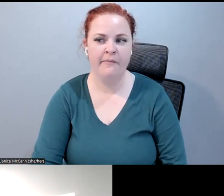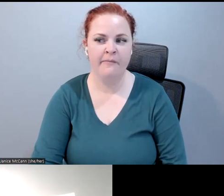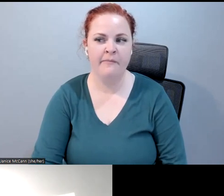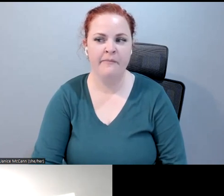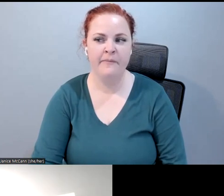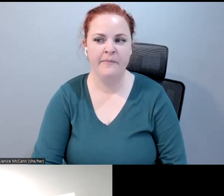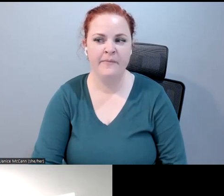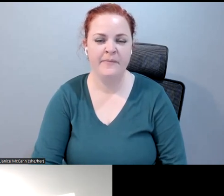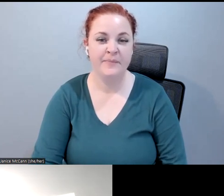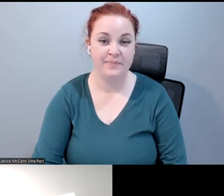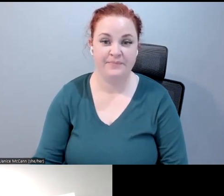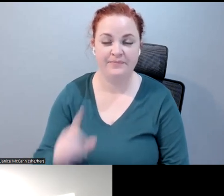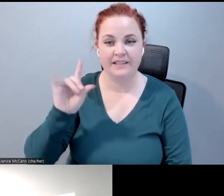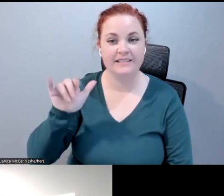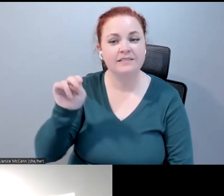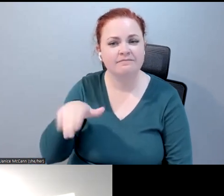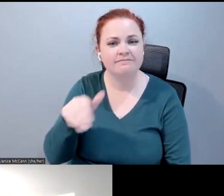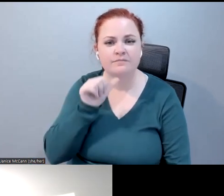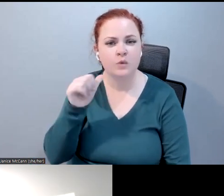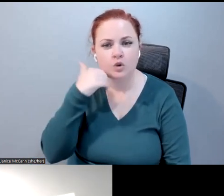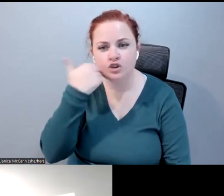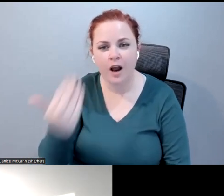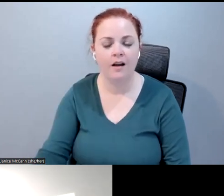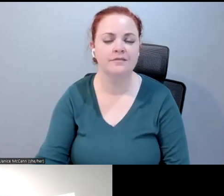Don't be shy, now.